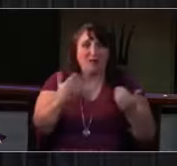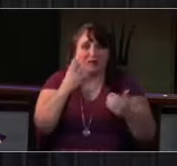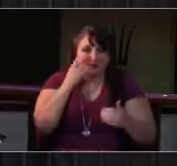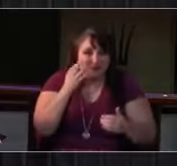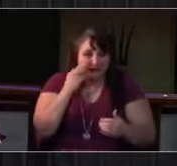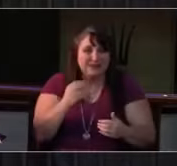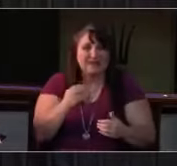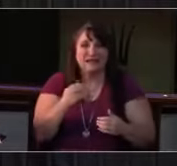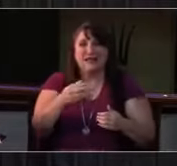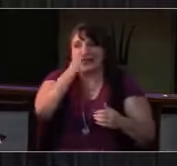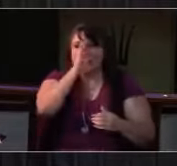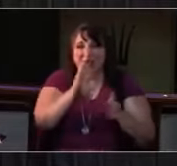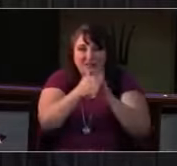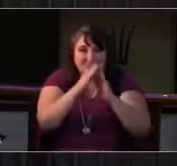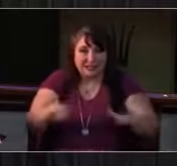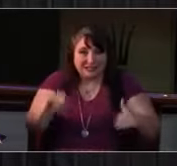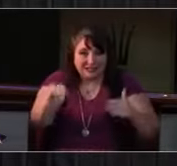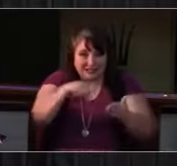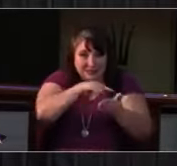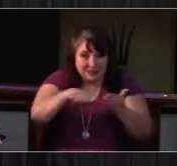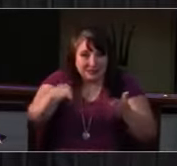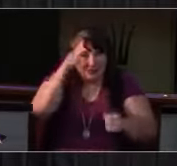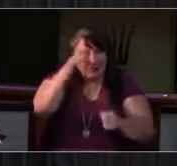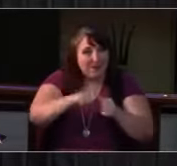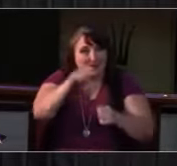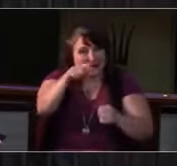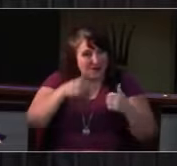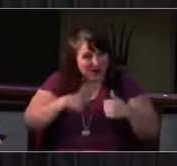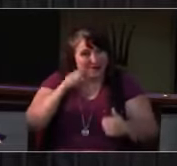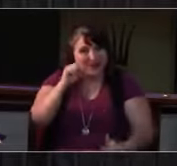into your eternal care; through Christ our Lord. Amen.